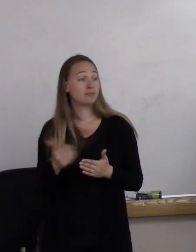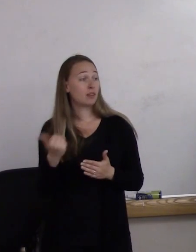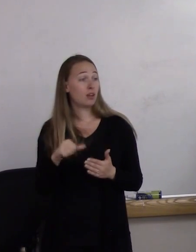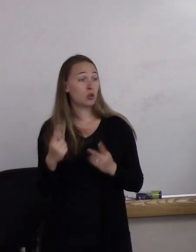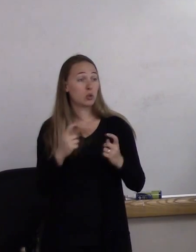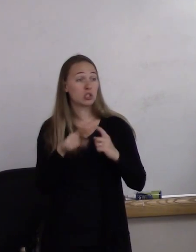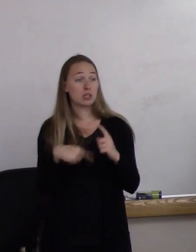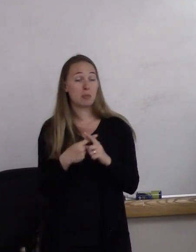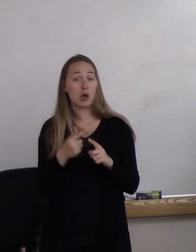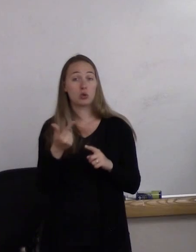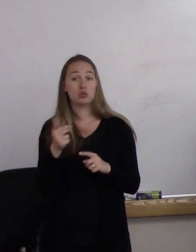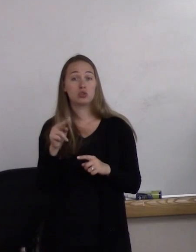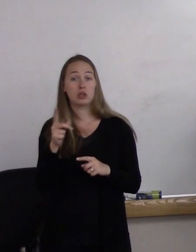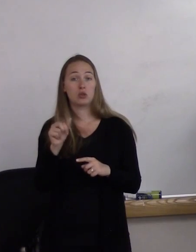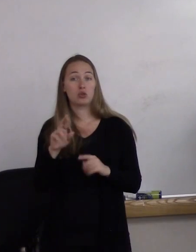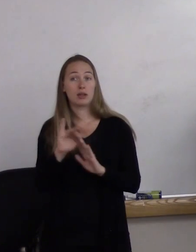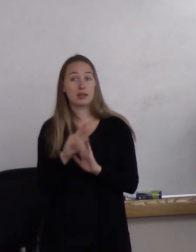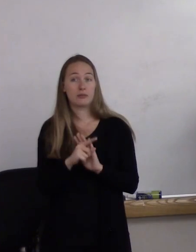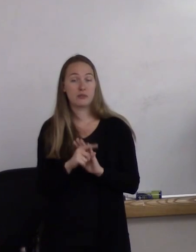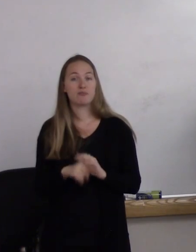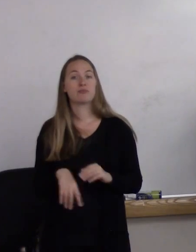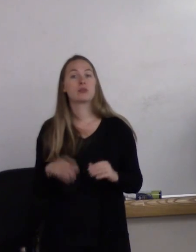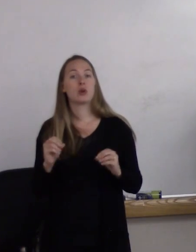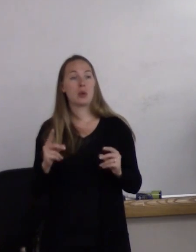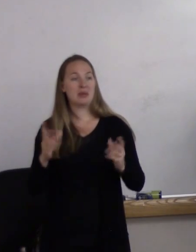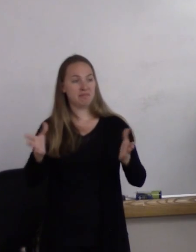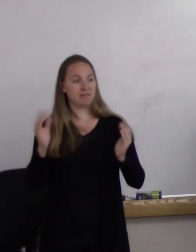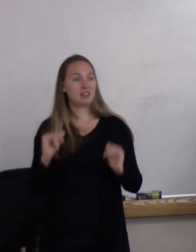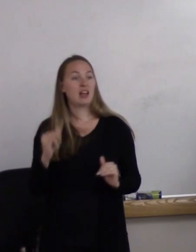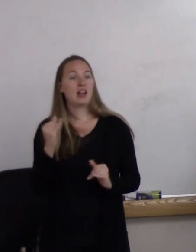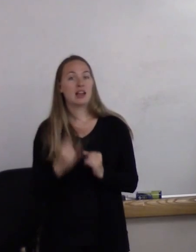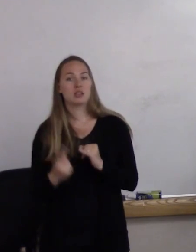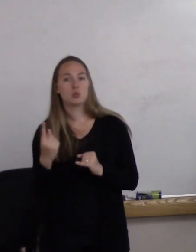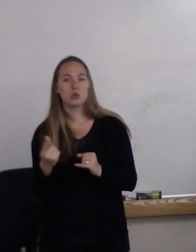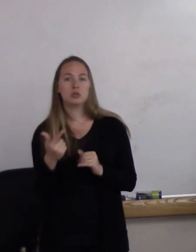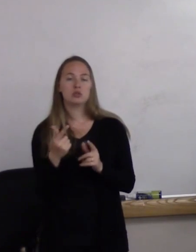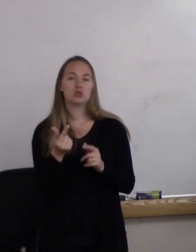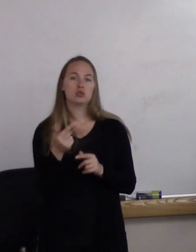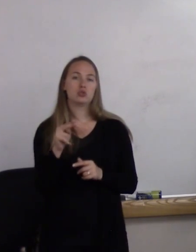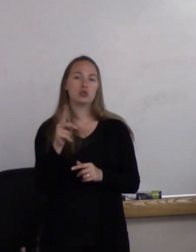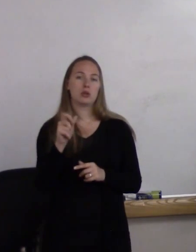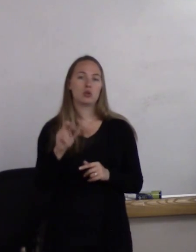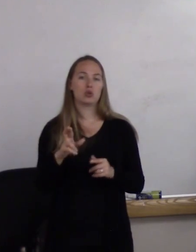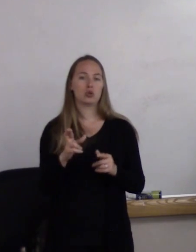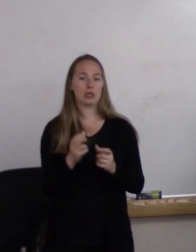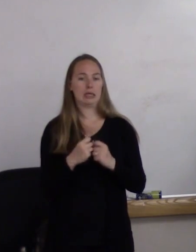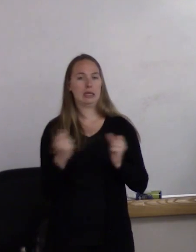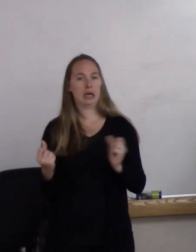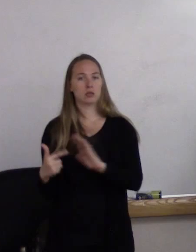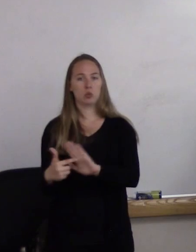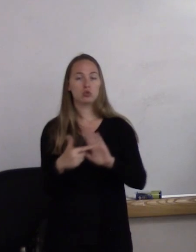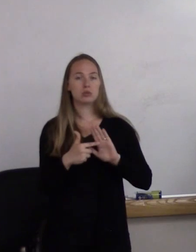Our last one is gender expression, and this is how you demonstrate your gender based on traditional gender roles